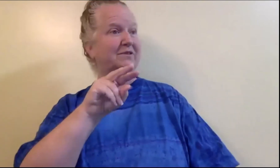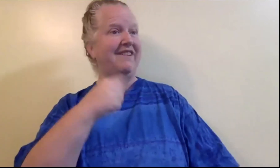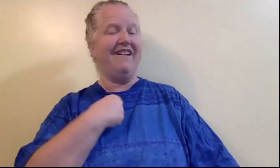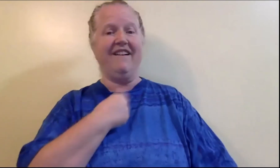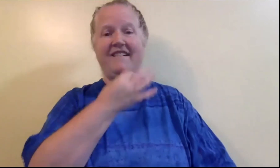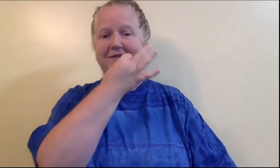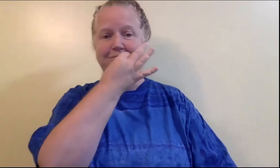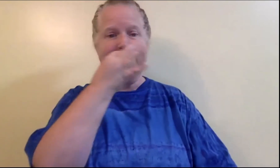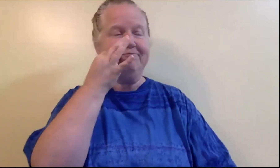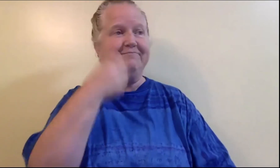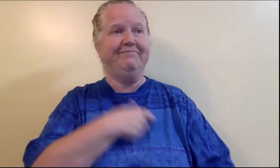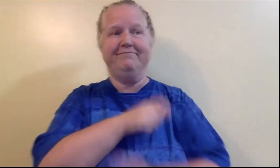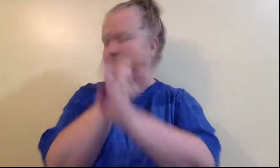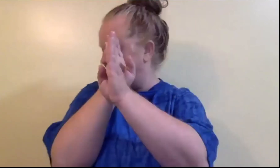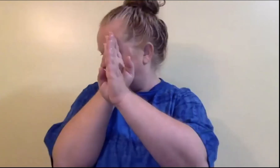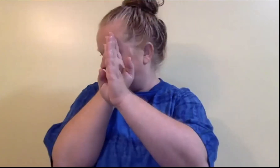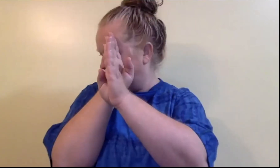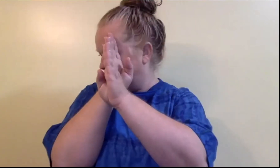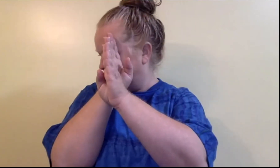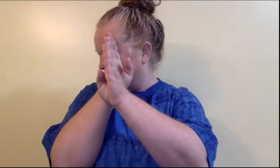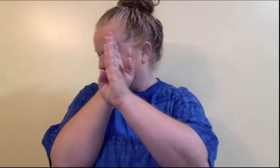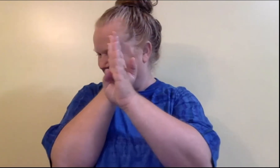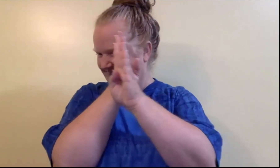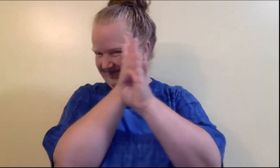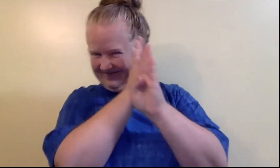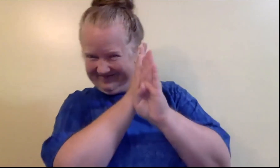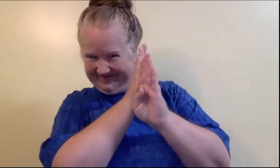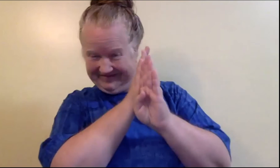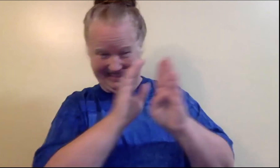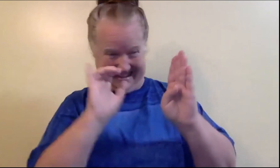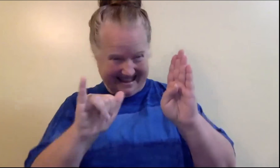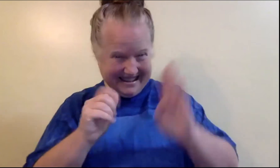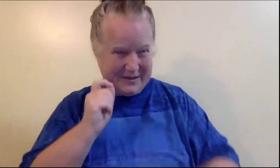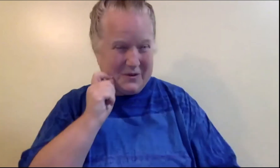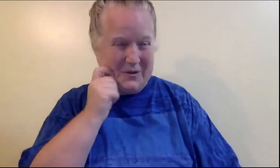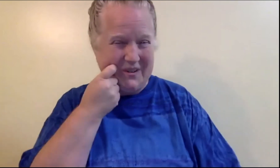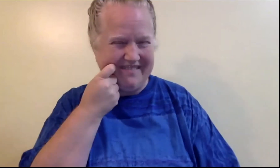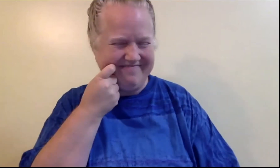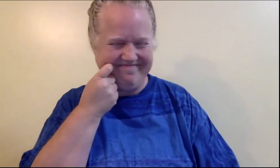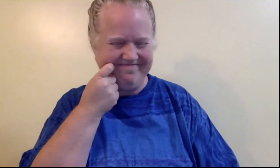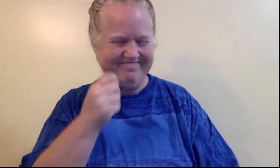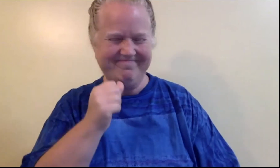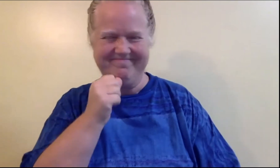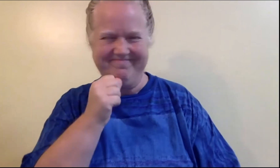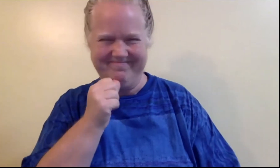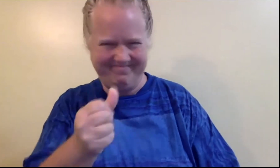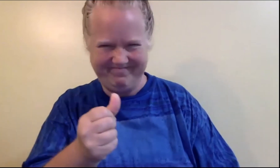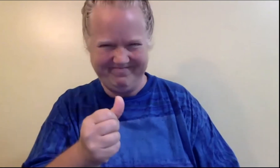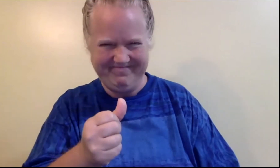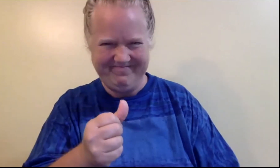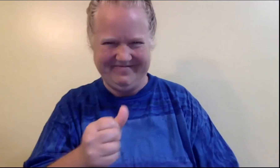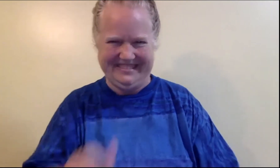What did I do? I looked the other way and said nothing. That was not cool.